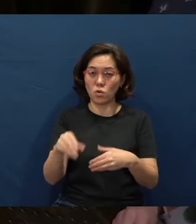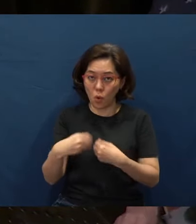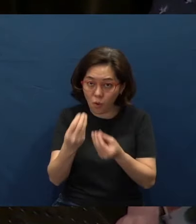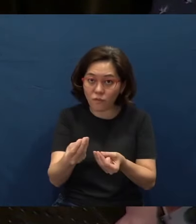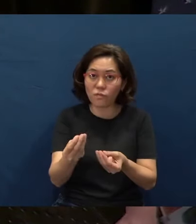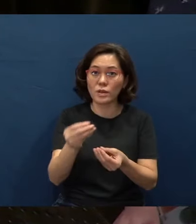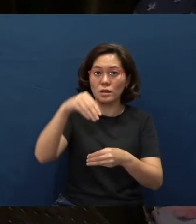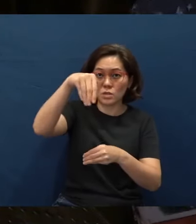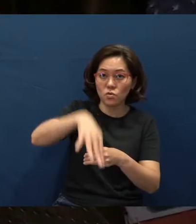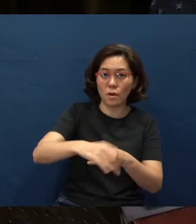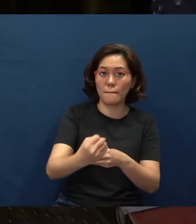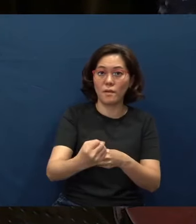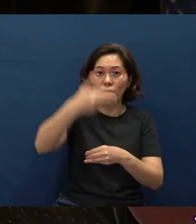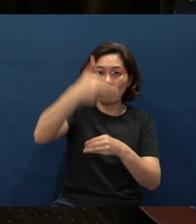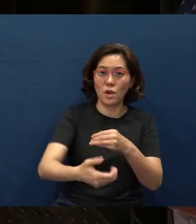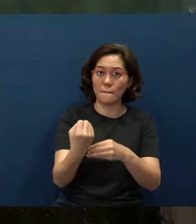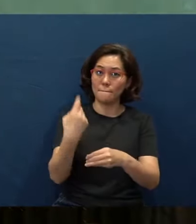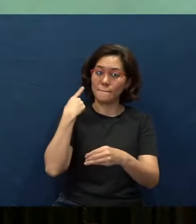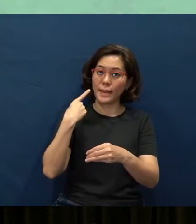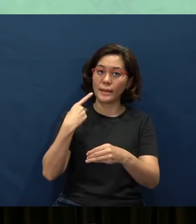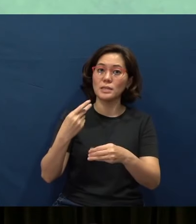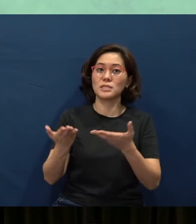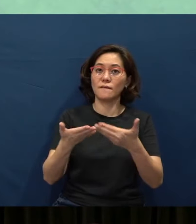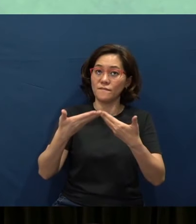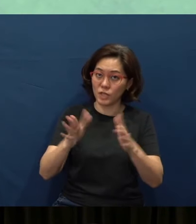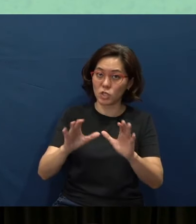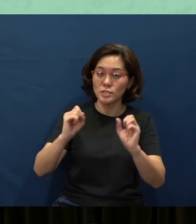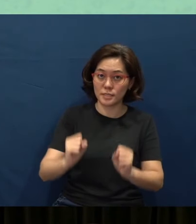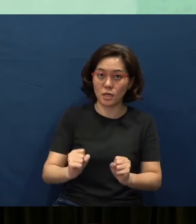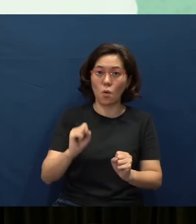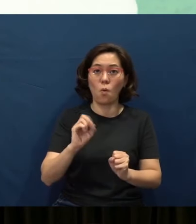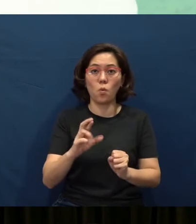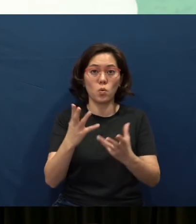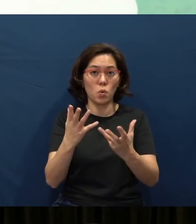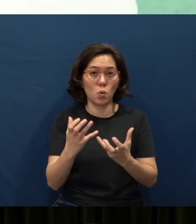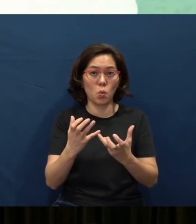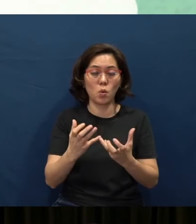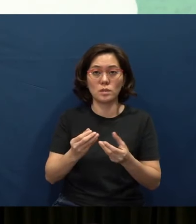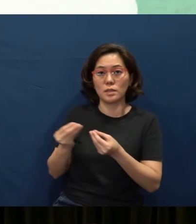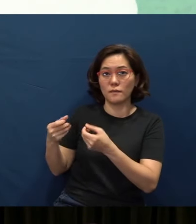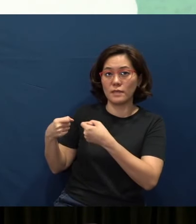in the front and at the back, you can do that after the service. Those of you who want to give your tithe through electronic means,